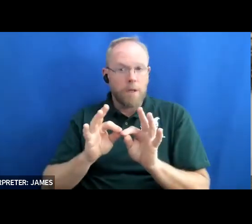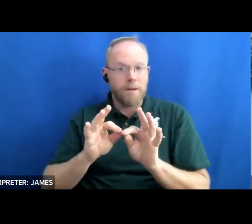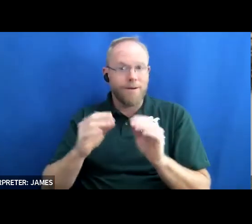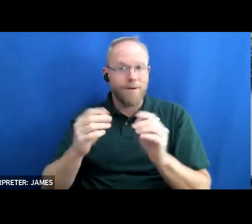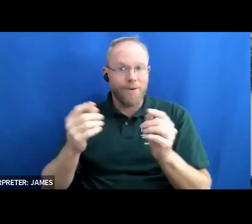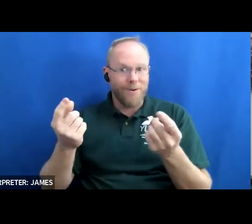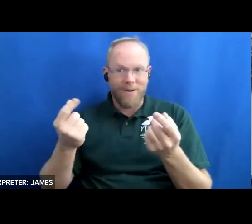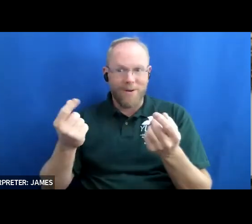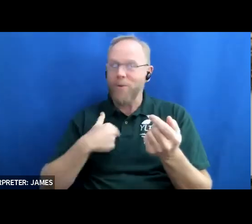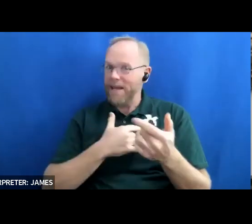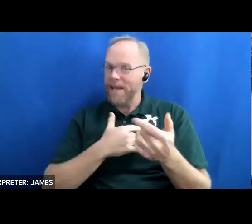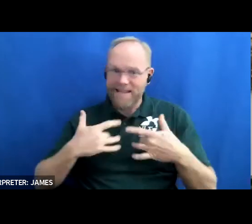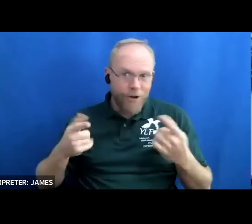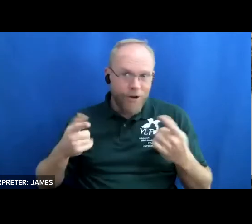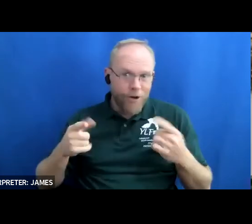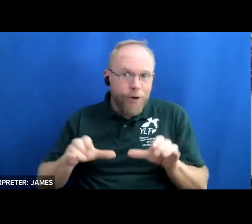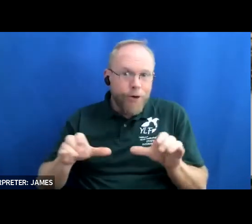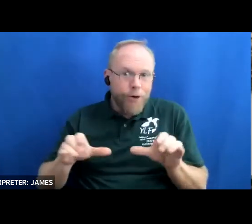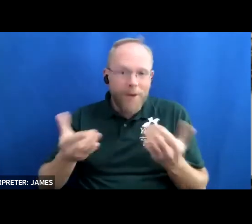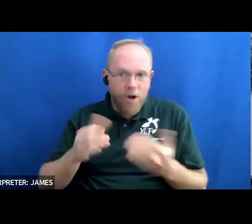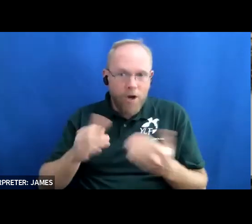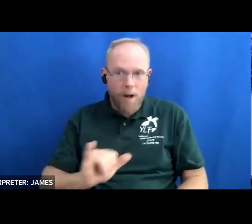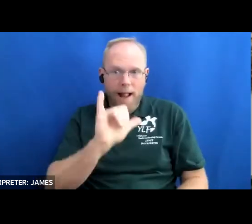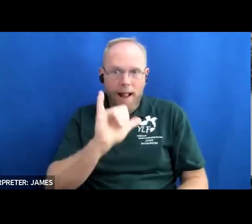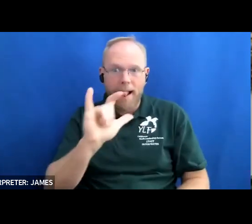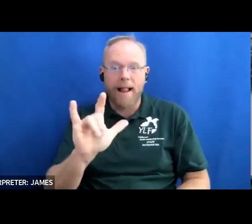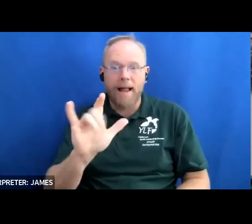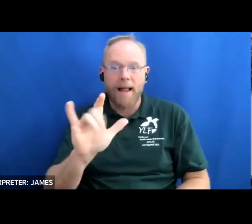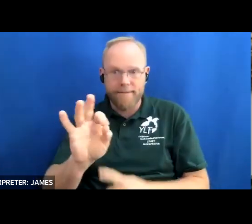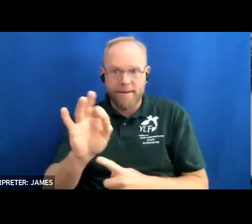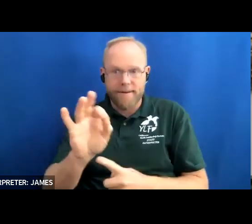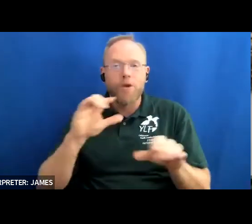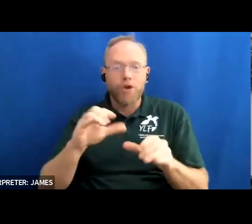and so we're going to do a little cheer today and i'm going to go ahead and pass it back to sarah to